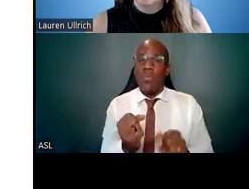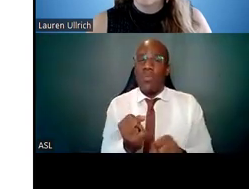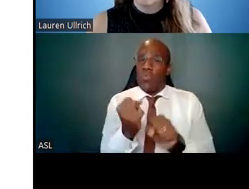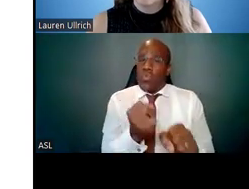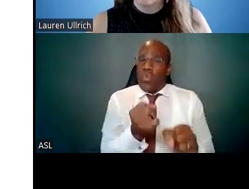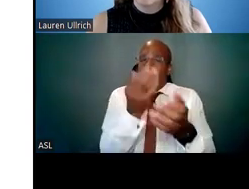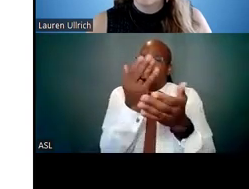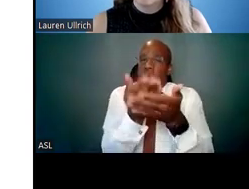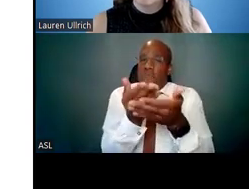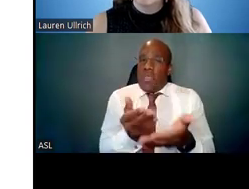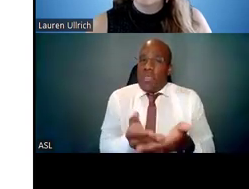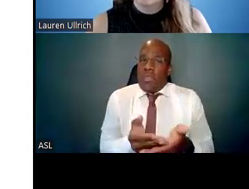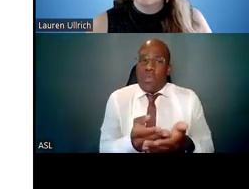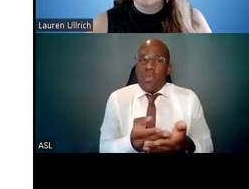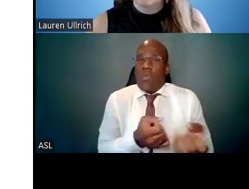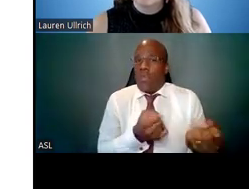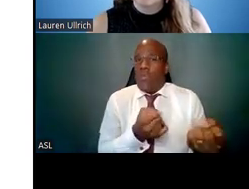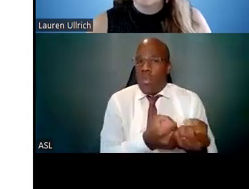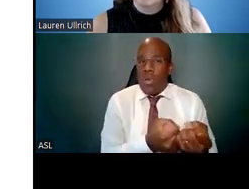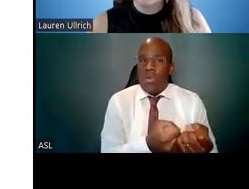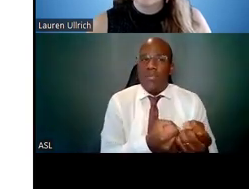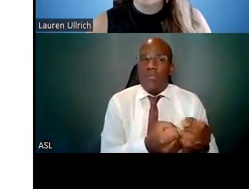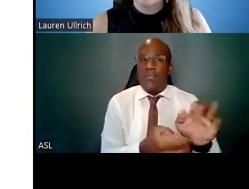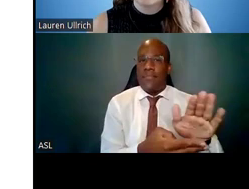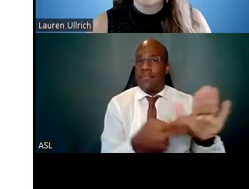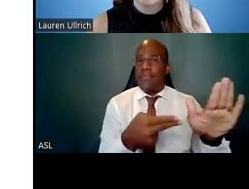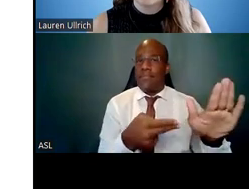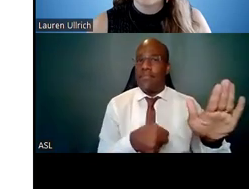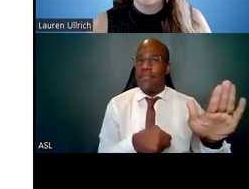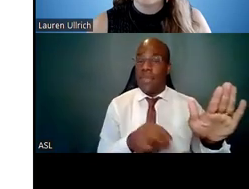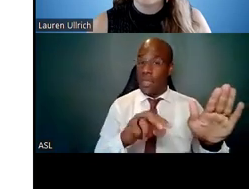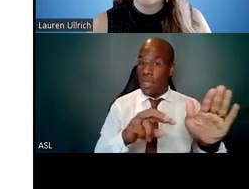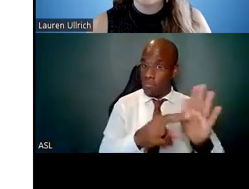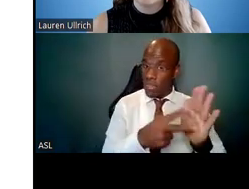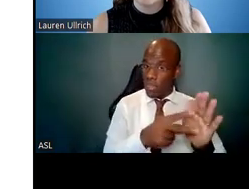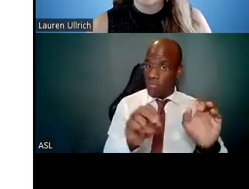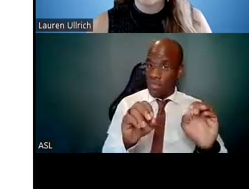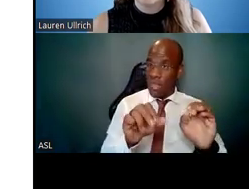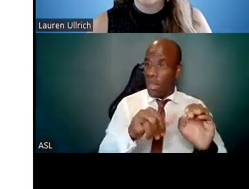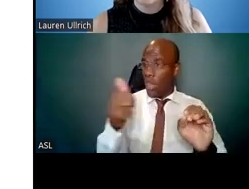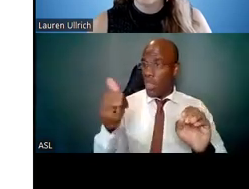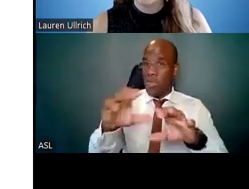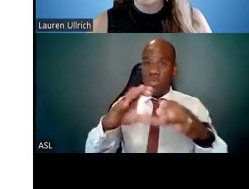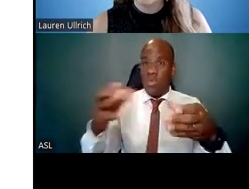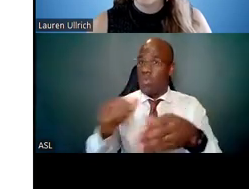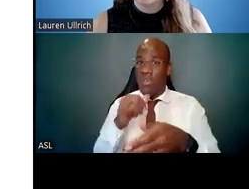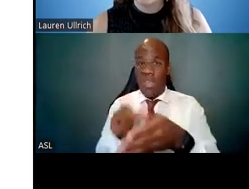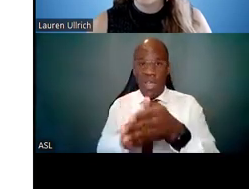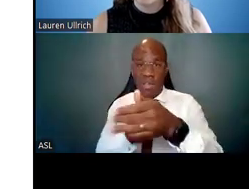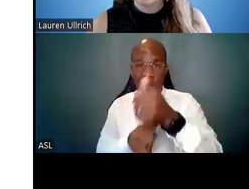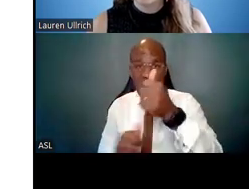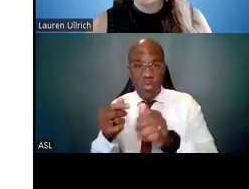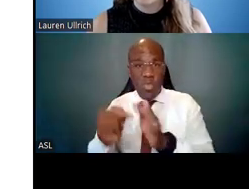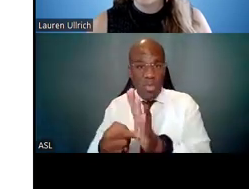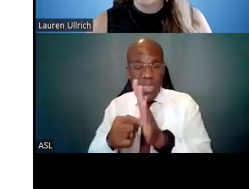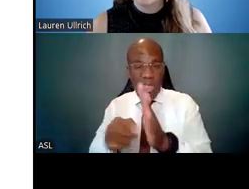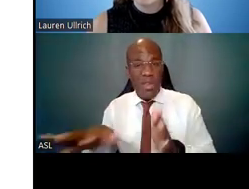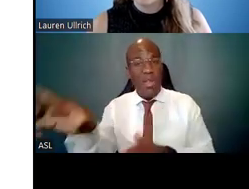That does not mean that there are not other groups that might be underrepresented nationally, or at the institutional level.